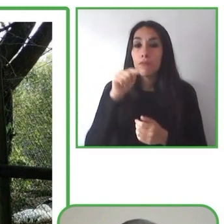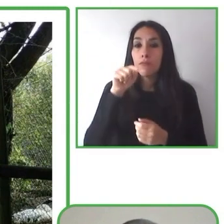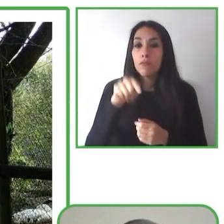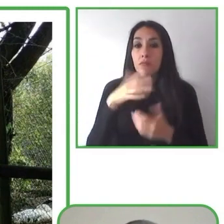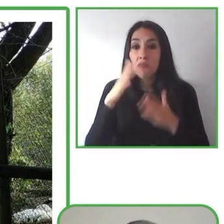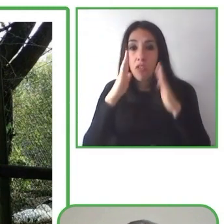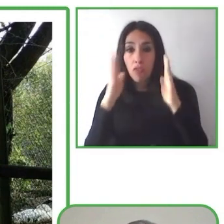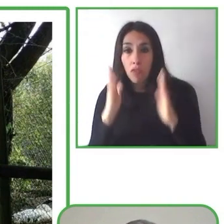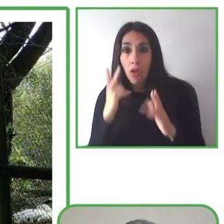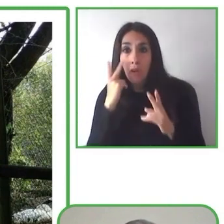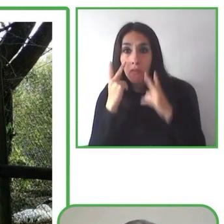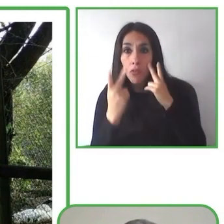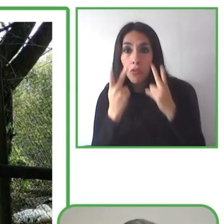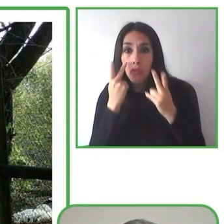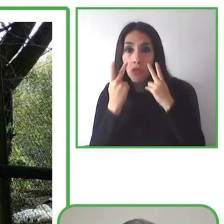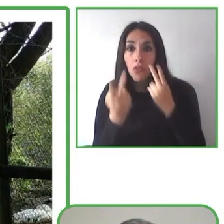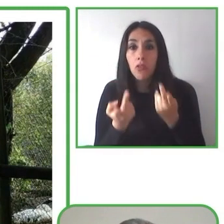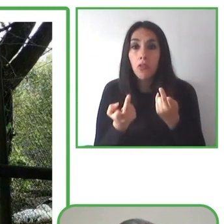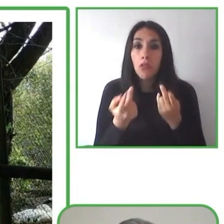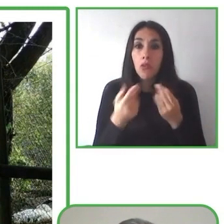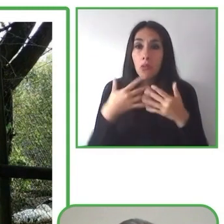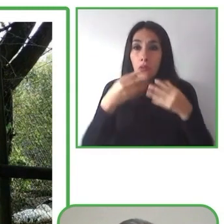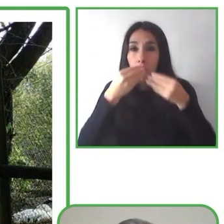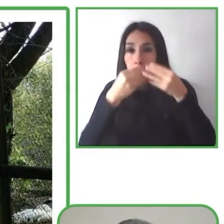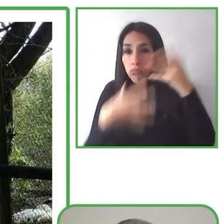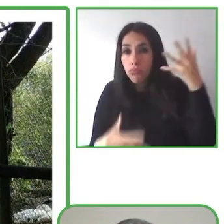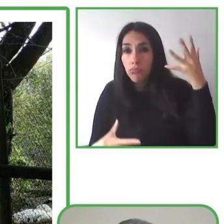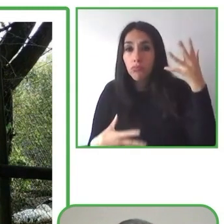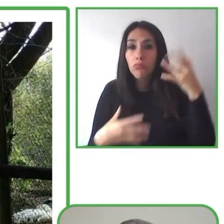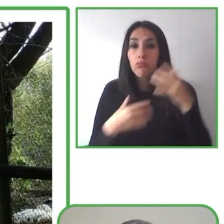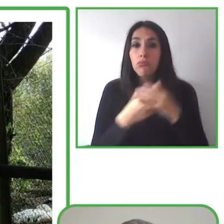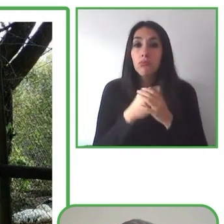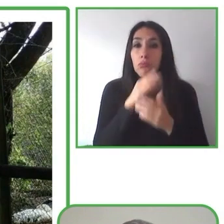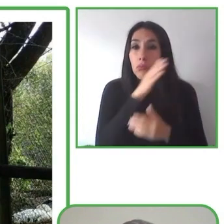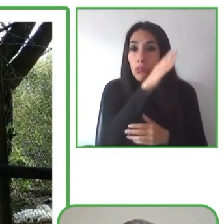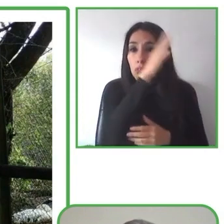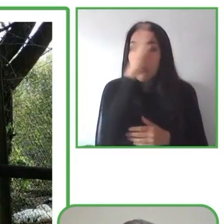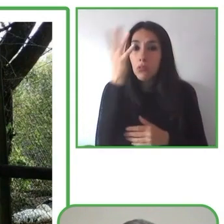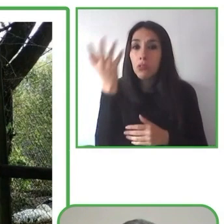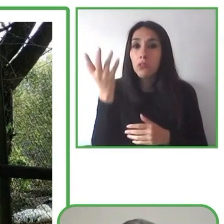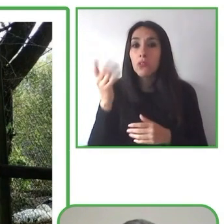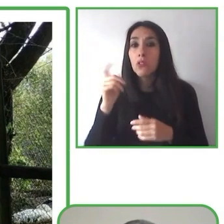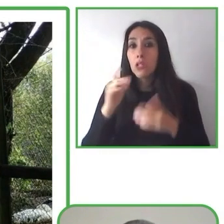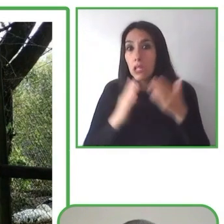forces us to see that reality and identify all of barriers, no matter how subtle they are.